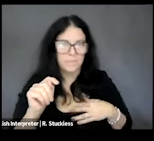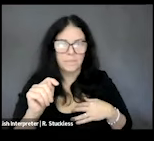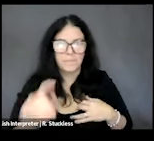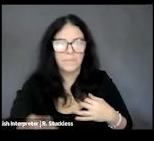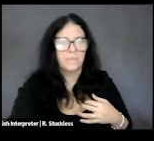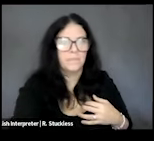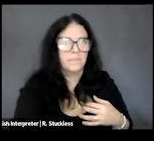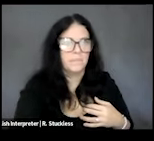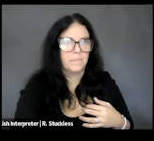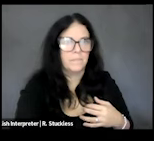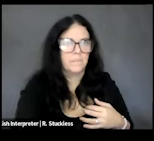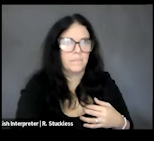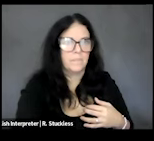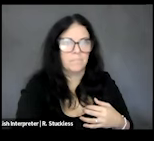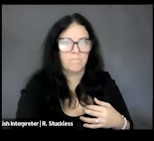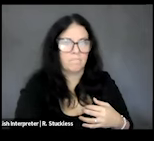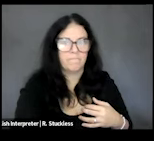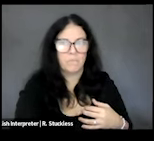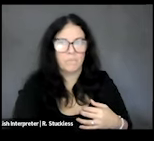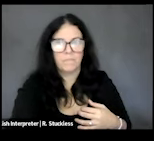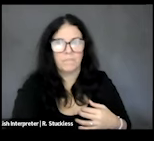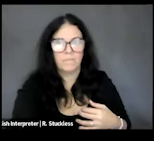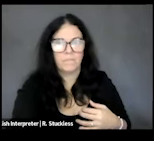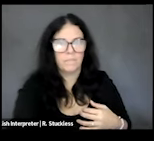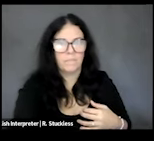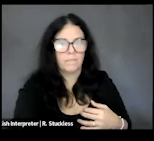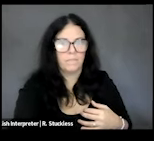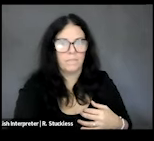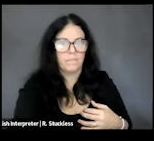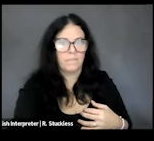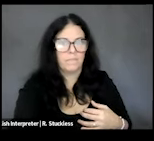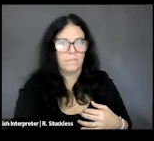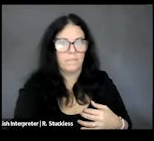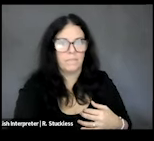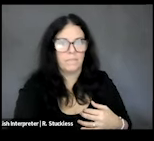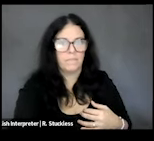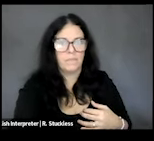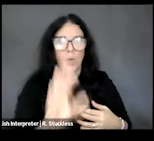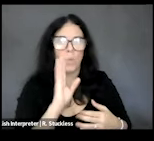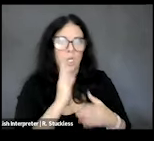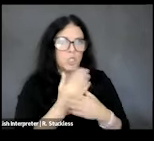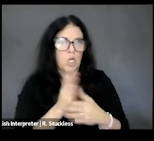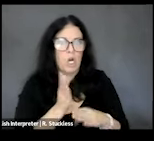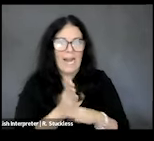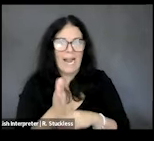the webinar, and we'll be sharing it publicly after the event. We have closed captioning and ASL